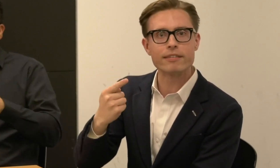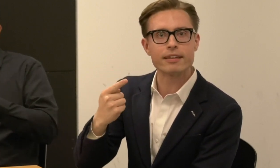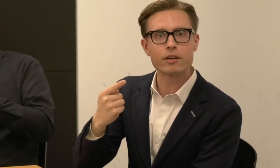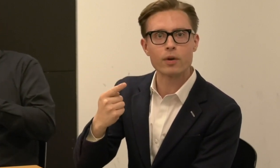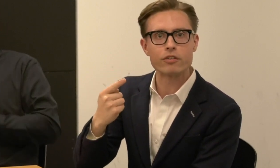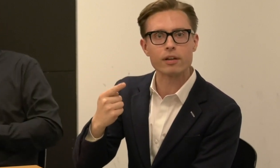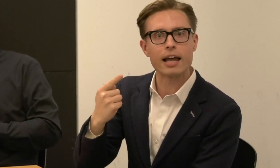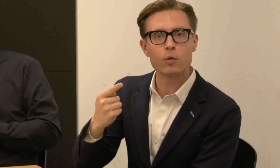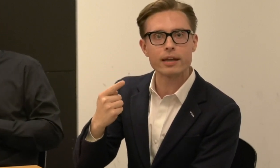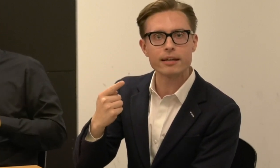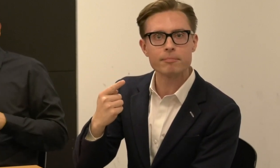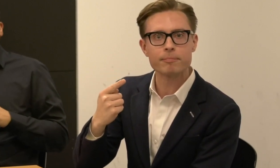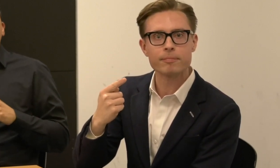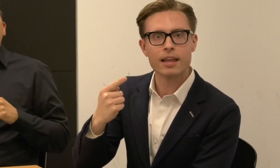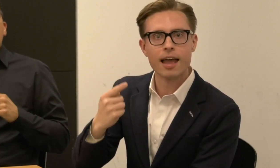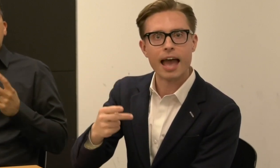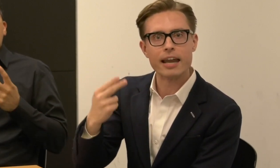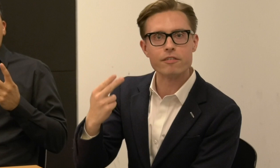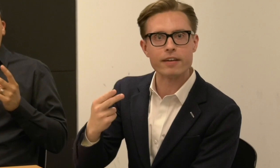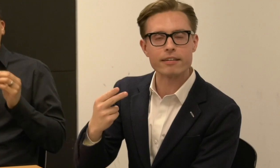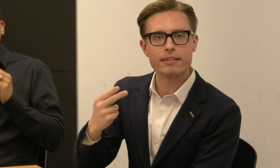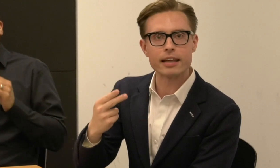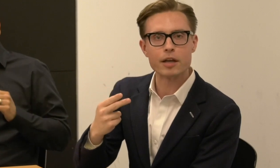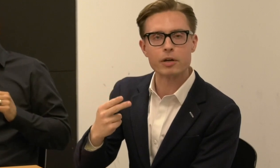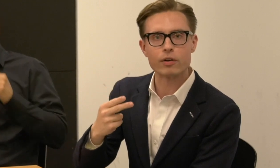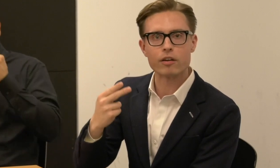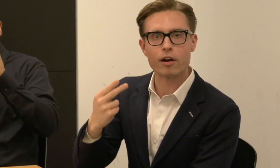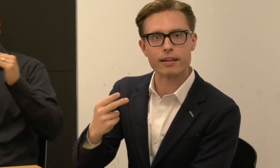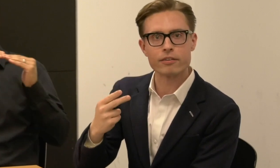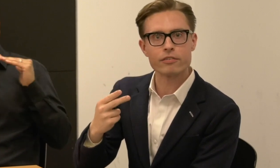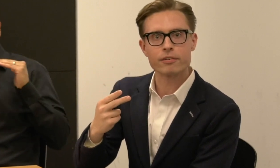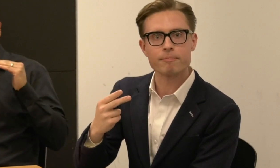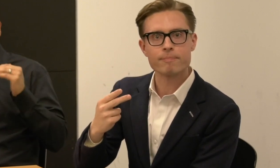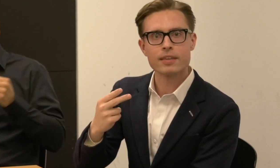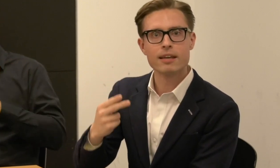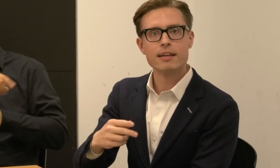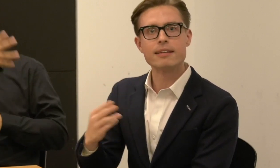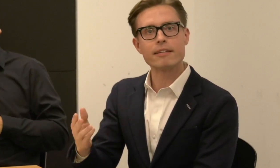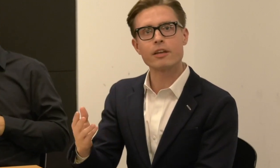increasing racial equity, and advancing immigrant artists.